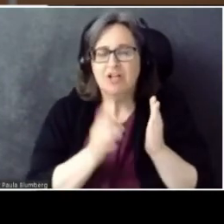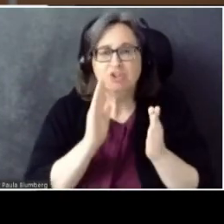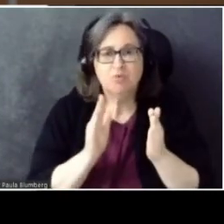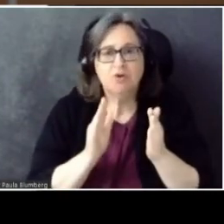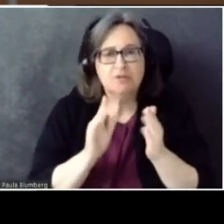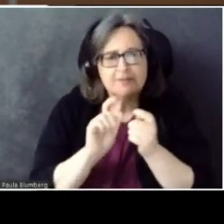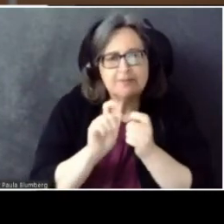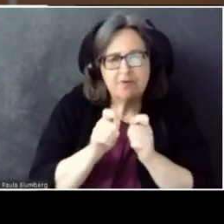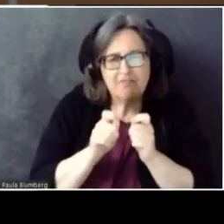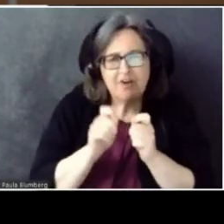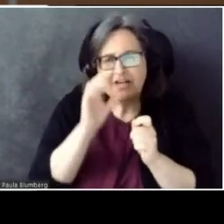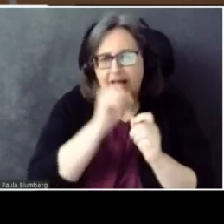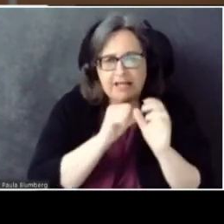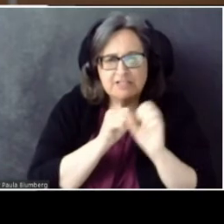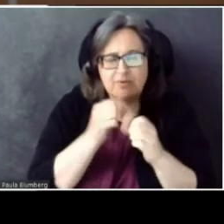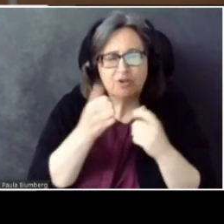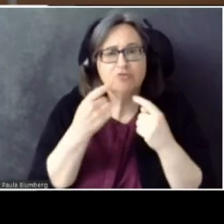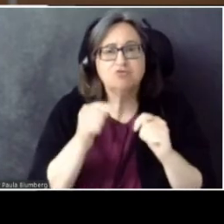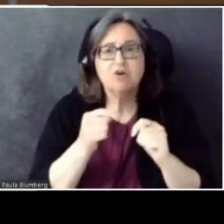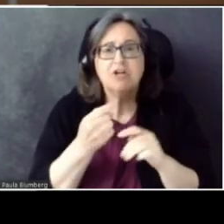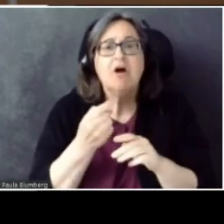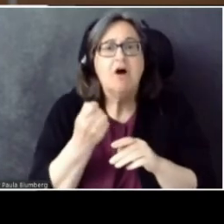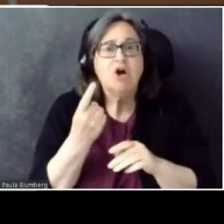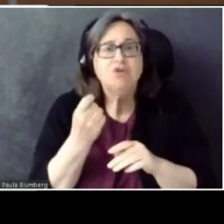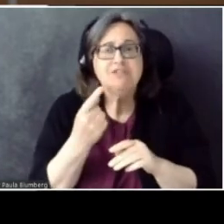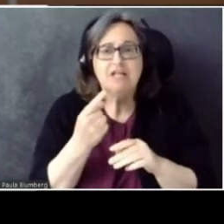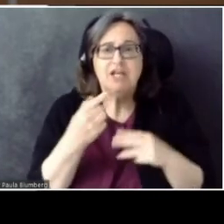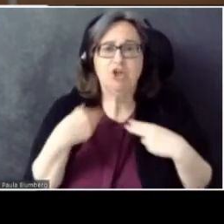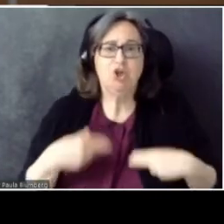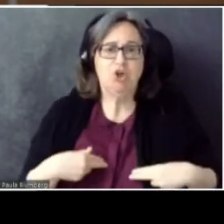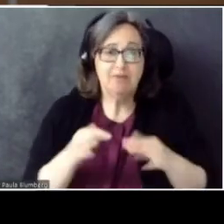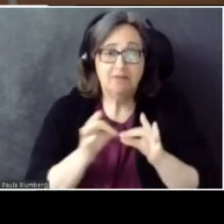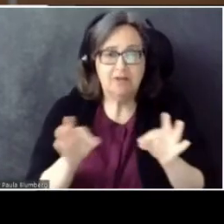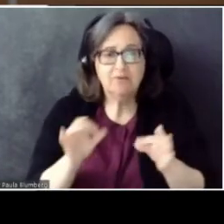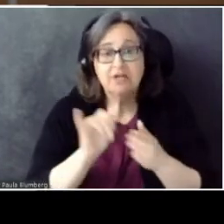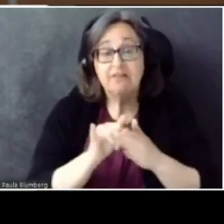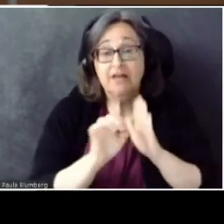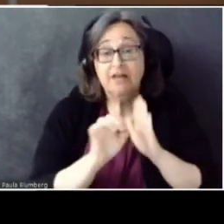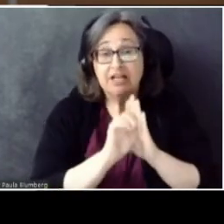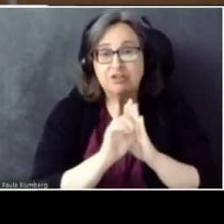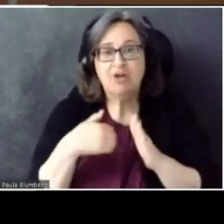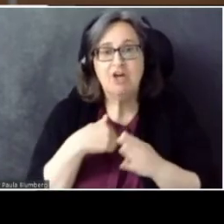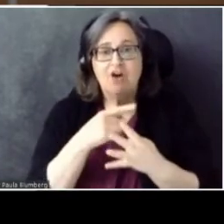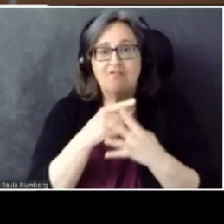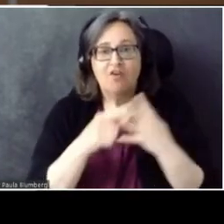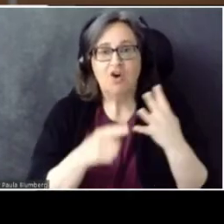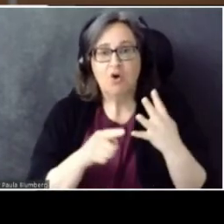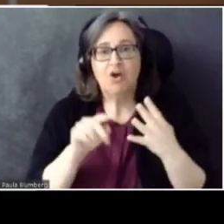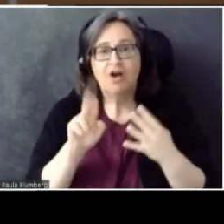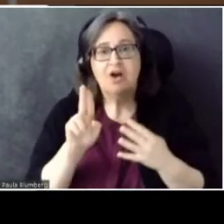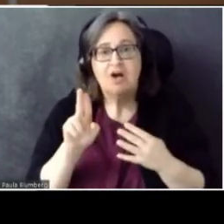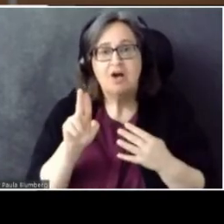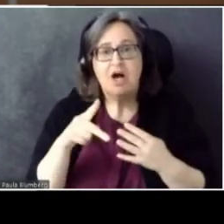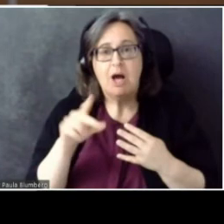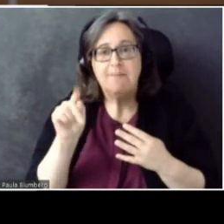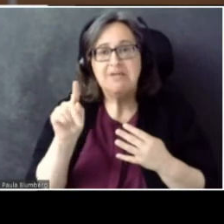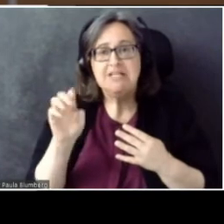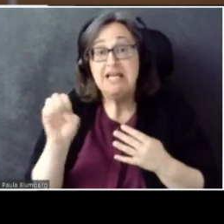Using its understanding of human language. So in this example here, we get four updates before the phrase is finalized. Can.